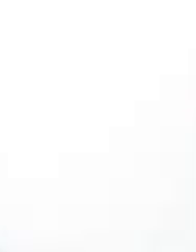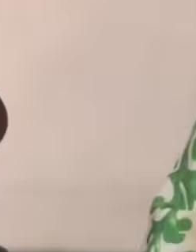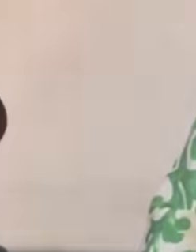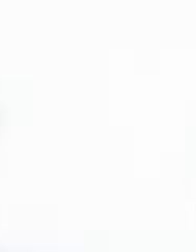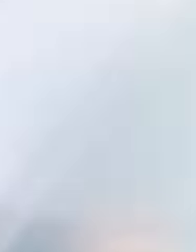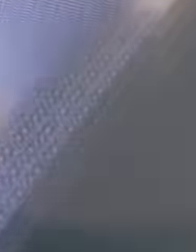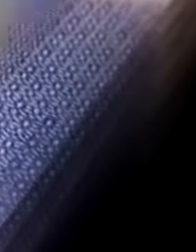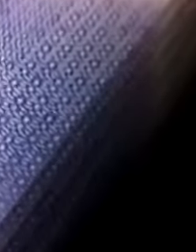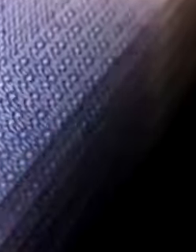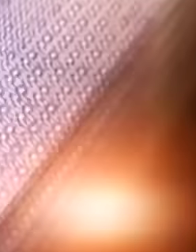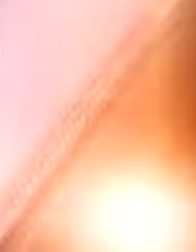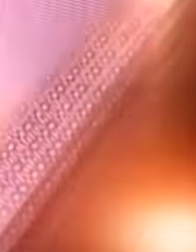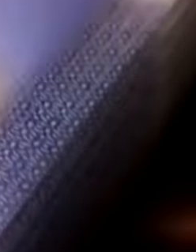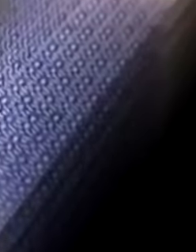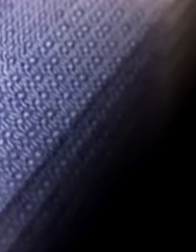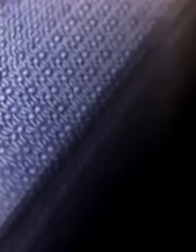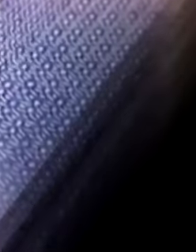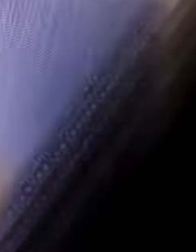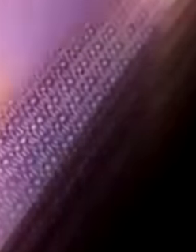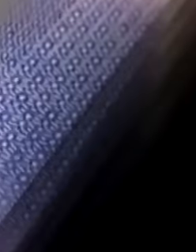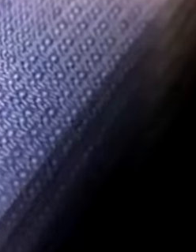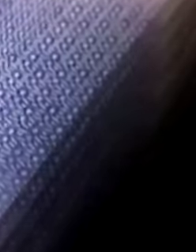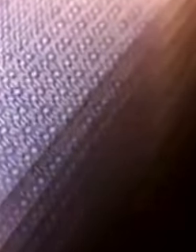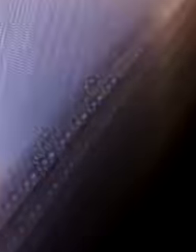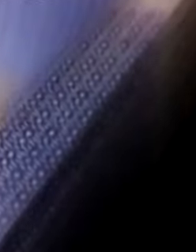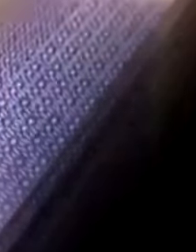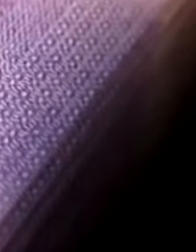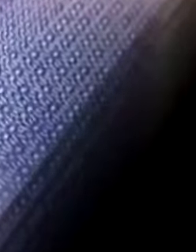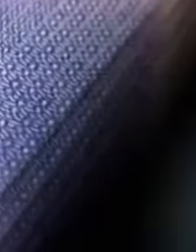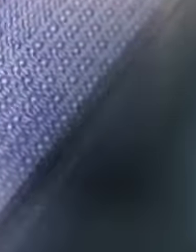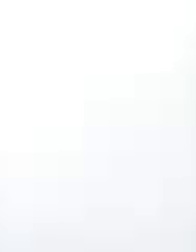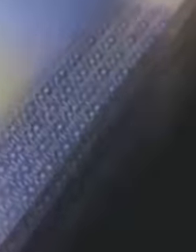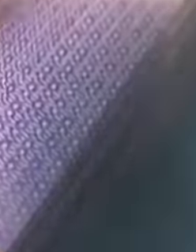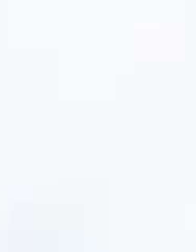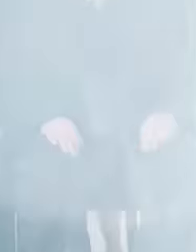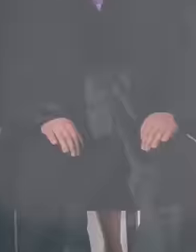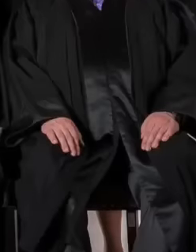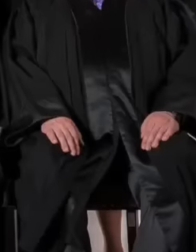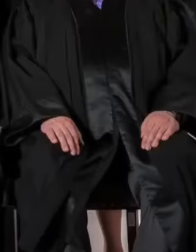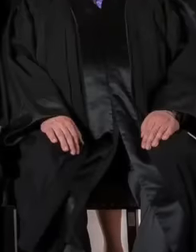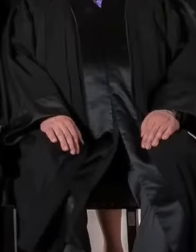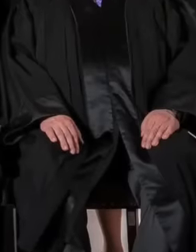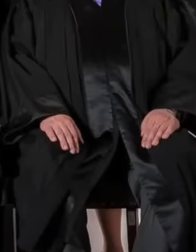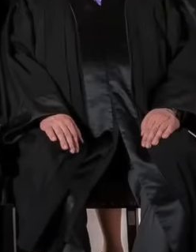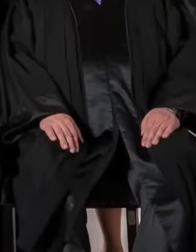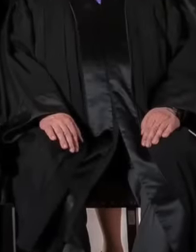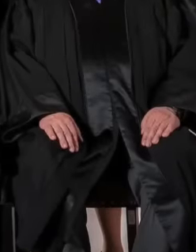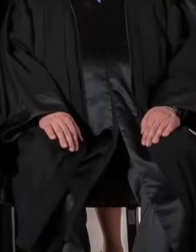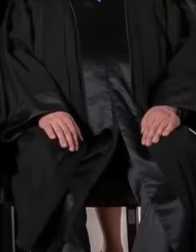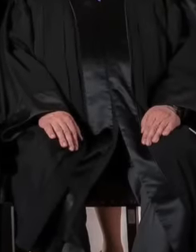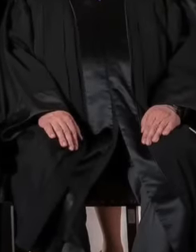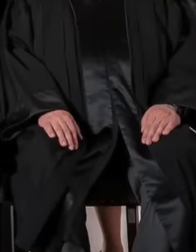to those who offered the most money but today we are seeing the fall of this organization who